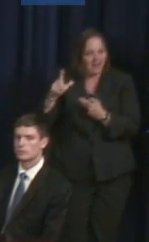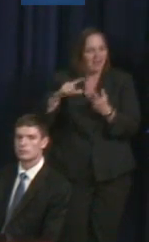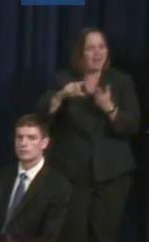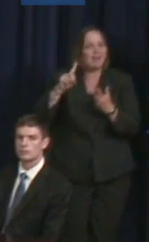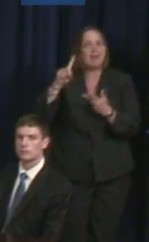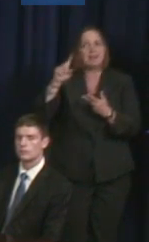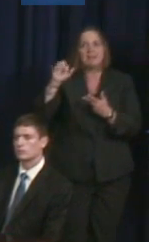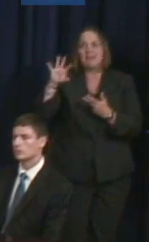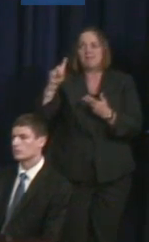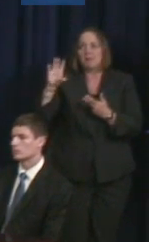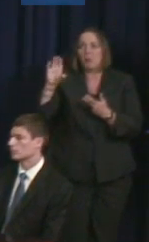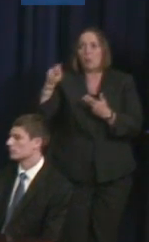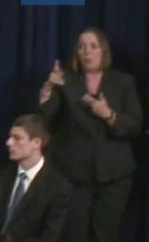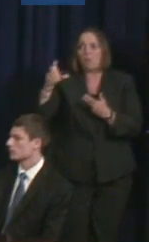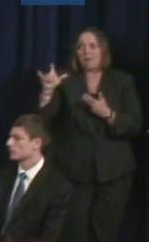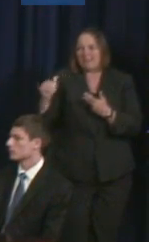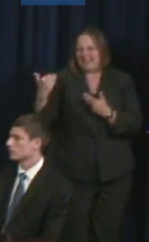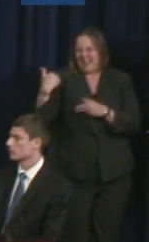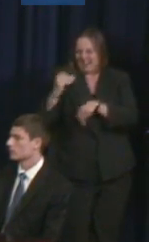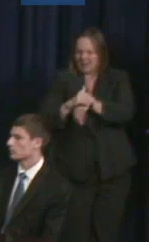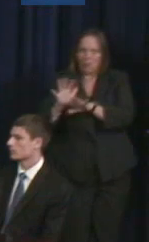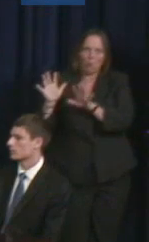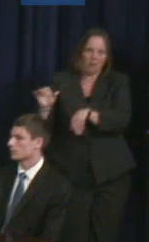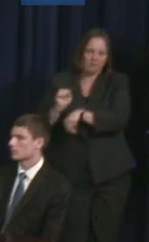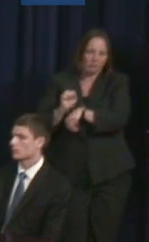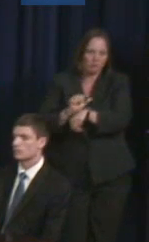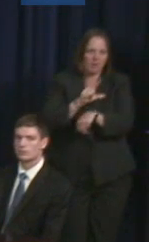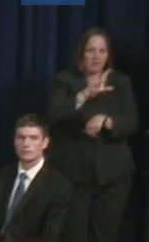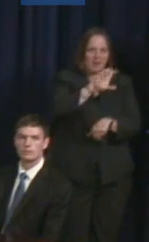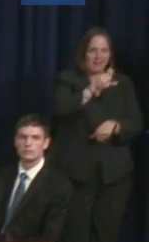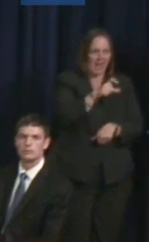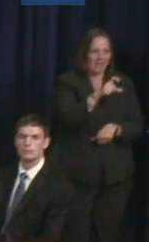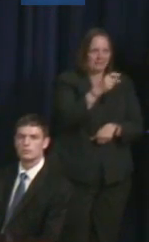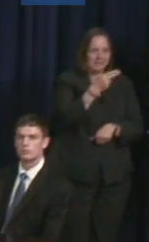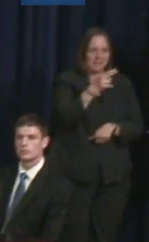job last night, Lex Frieden -- who is where? Where is Lex?